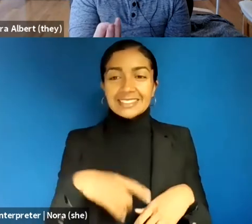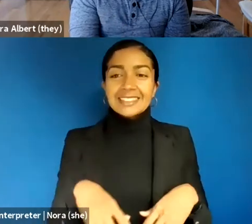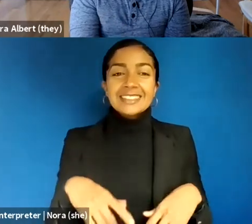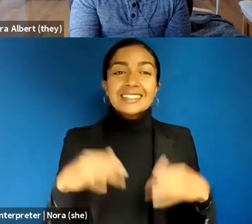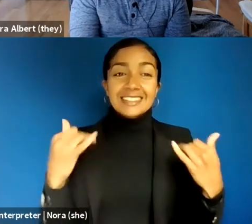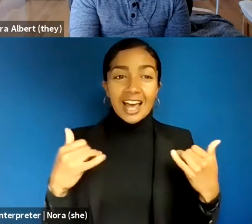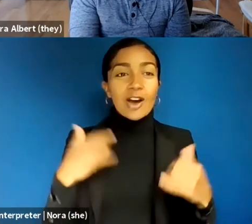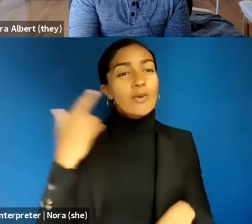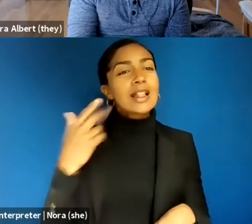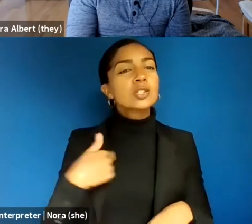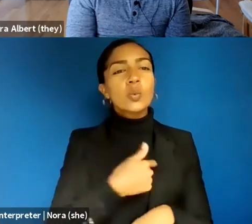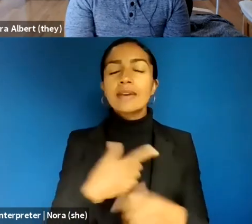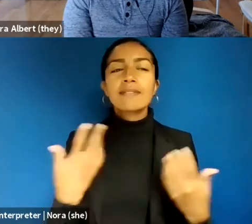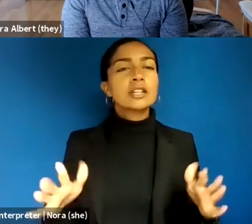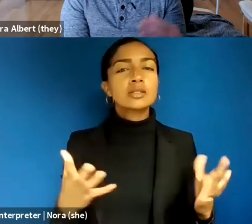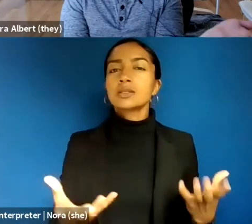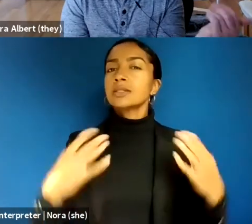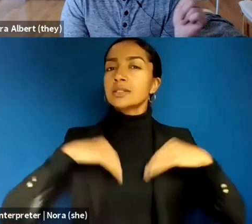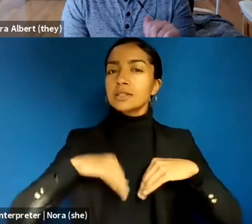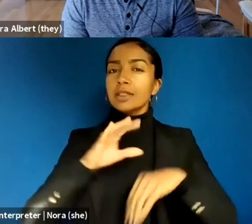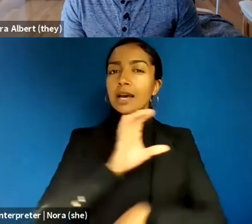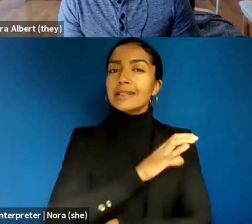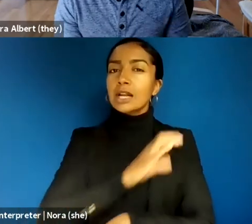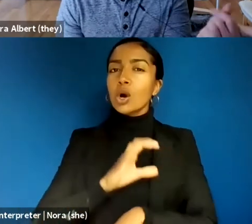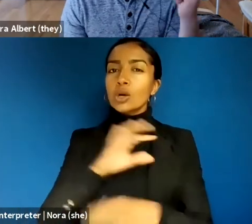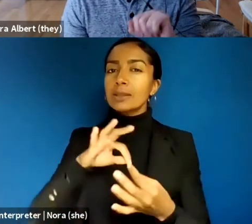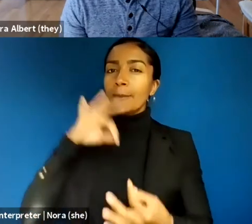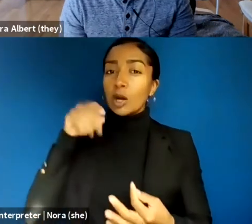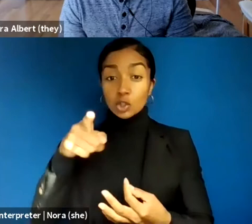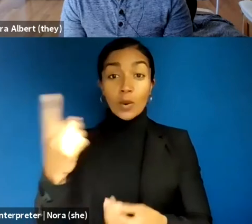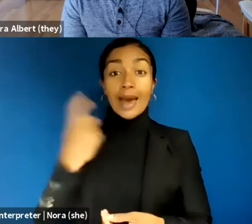Kendra Albert: I'm going to come to Jafet, which will give me time to brainstorm. I also admire that we've now fully embodied the clinical spirit where Korica is like you asked me this question, I'm going to turn it back to you which I think is a good embodiment of IfRFA practice. But Jafet, let's go to you and in the meantime I'll think of something, because to be honest,.